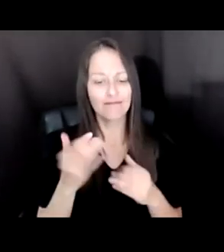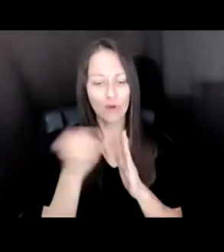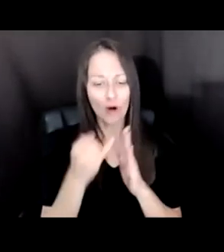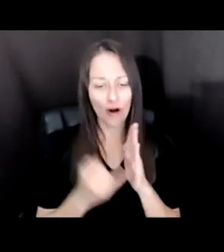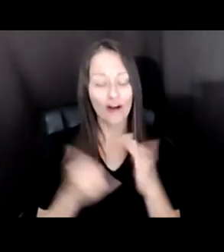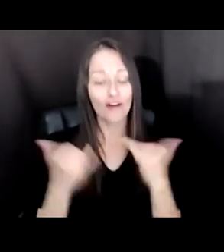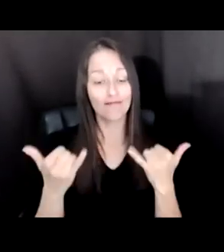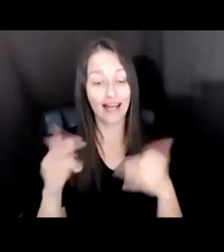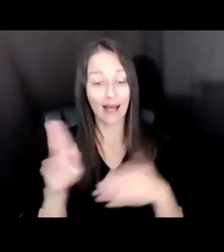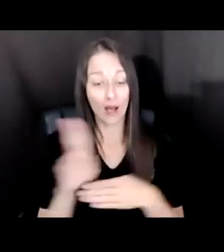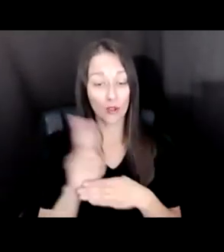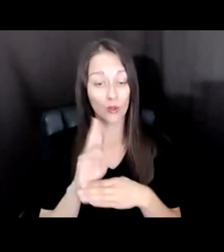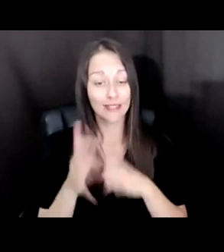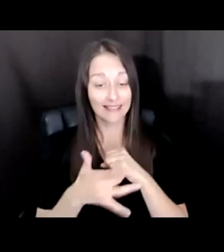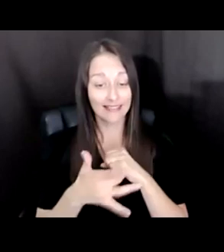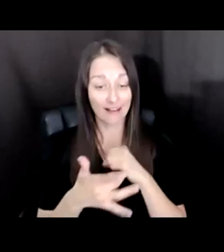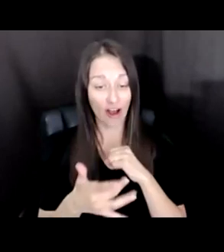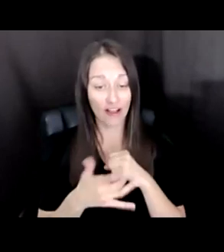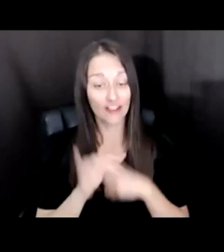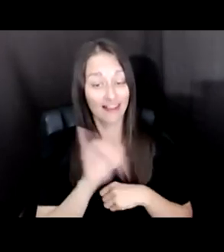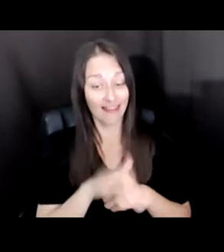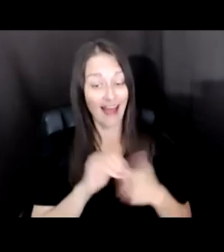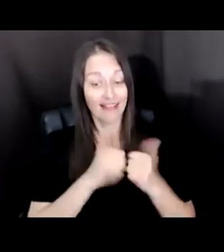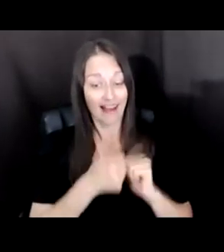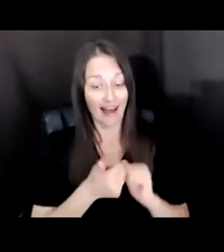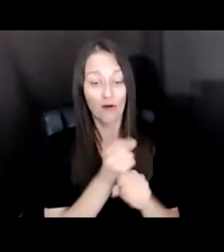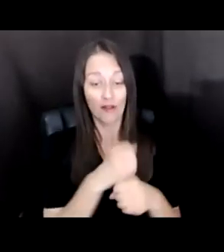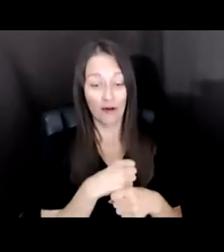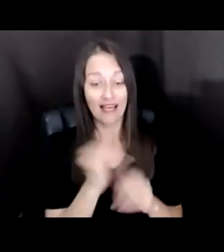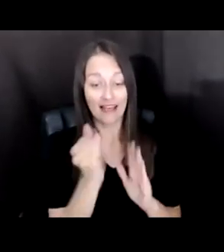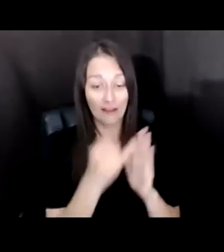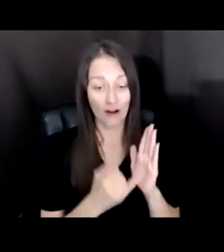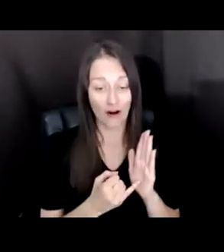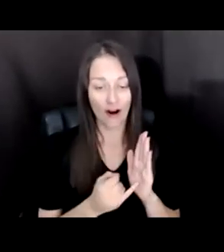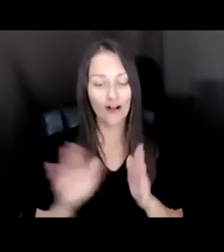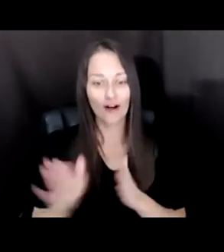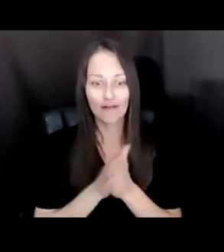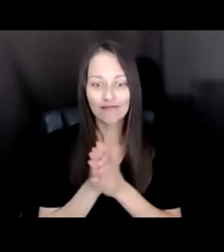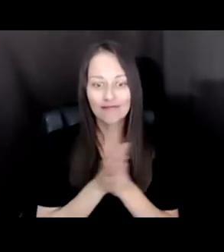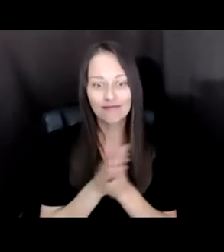IS IN FACT A CREATIVE MEDIUM. HER ENTHUSIASM WAS INFECTIOUS TO SAY THE LEAST. BUT MORE IMPORTANT